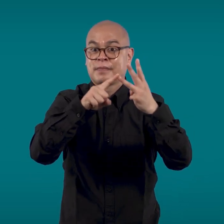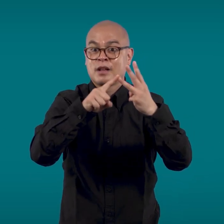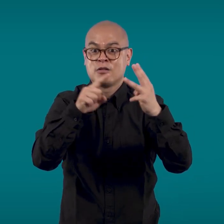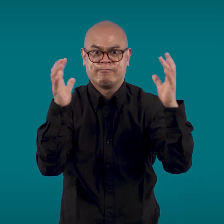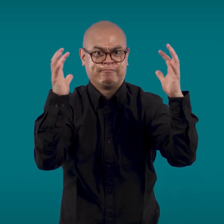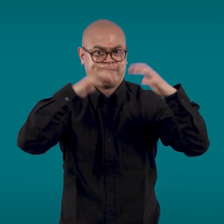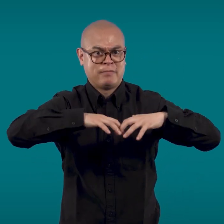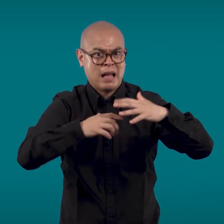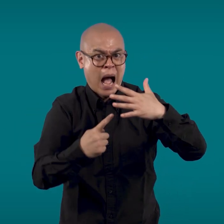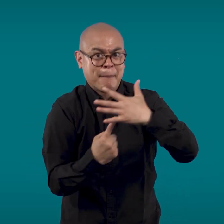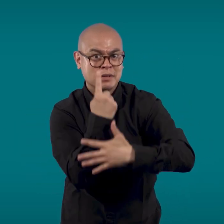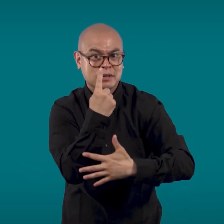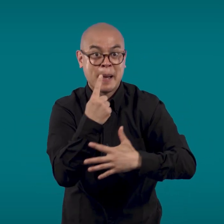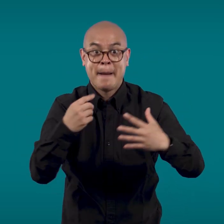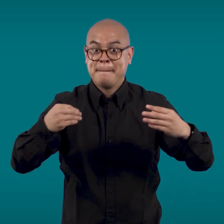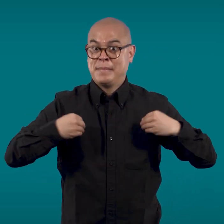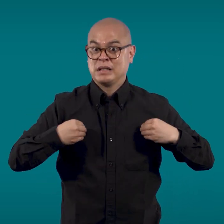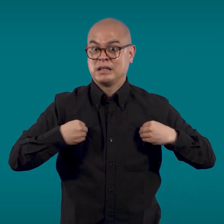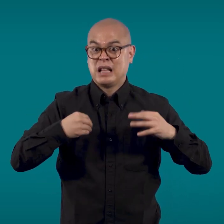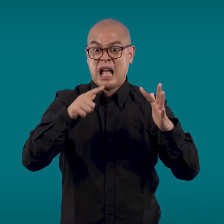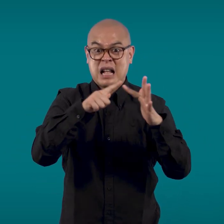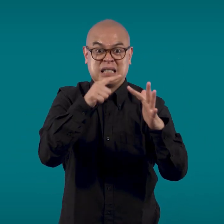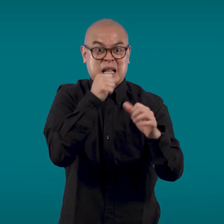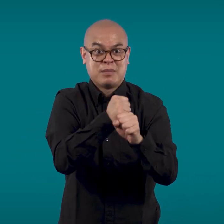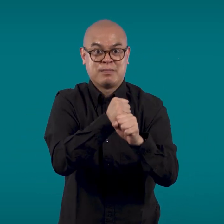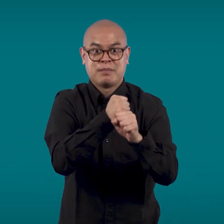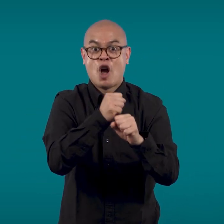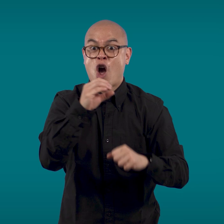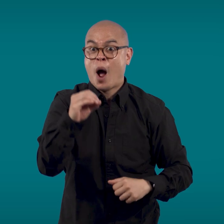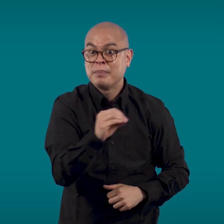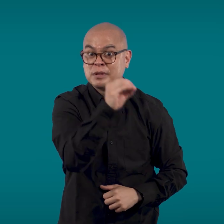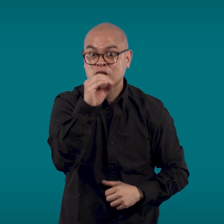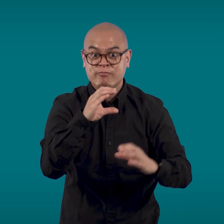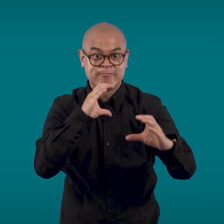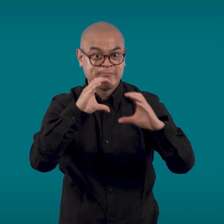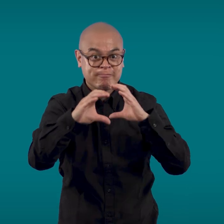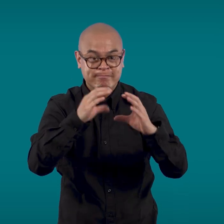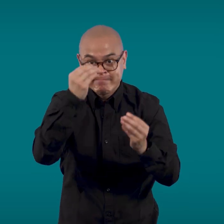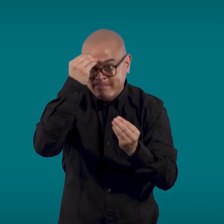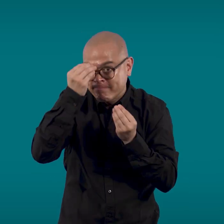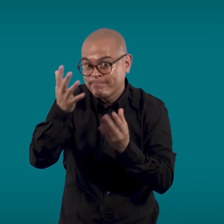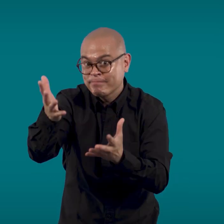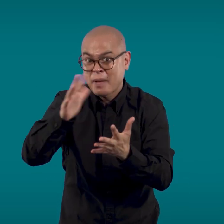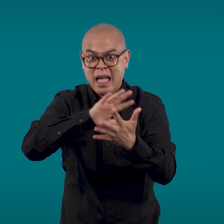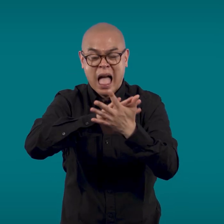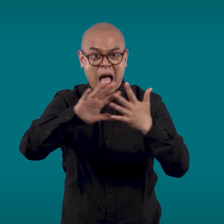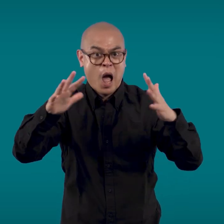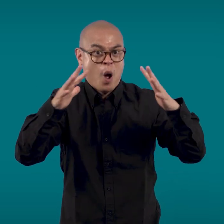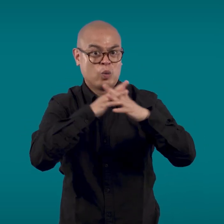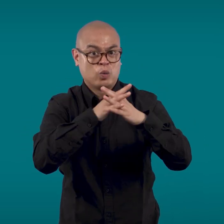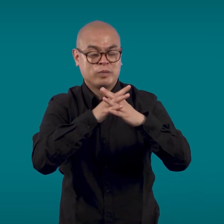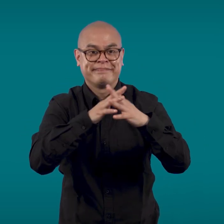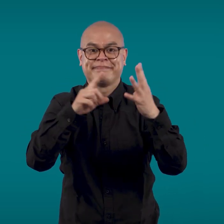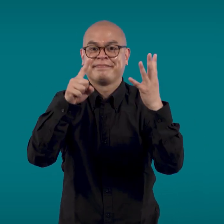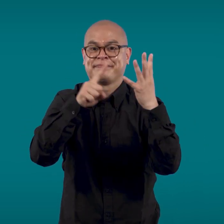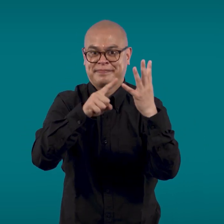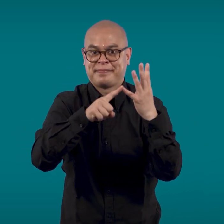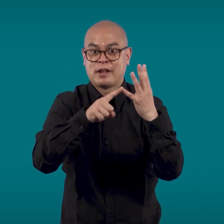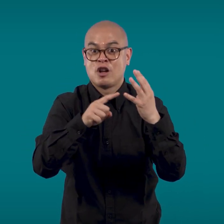The ways network operators like Optus are required to inform customers of outages